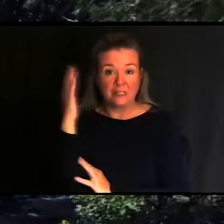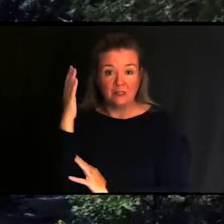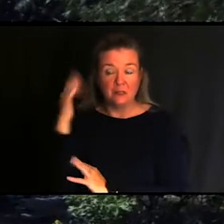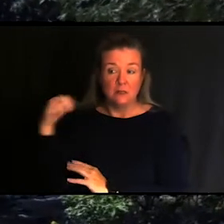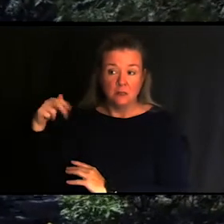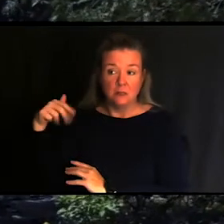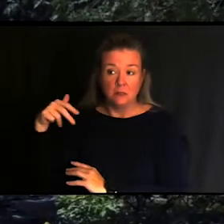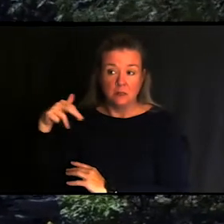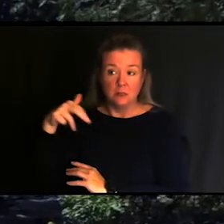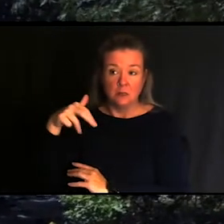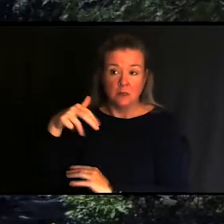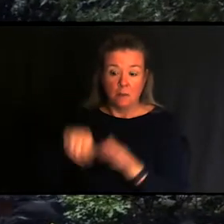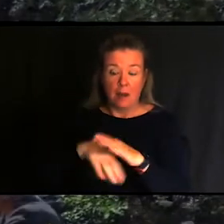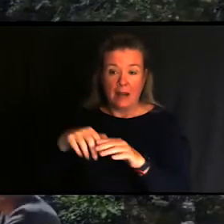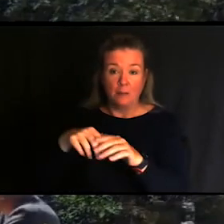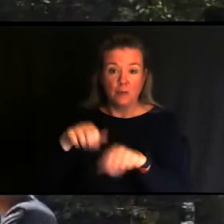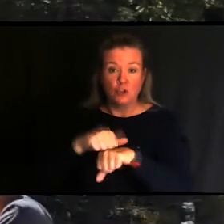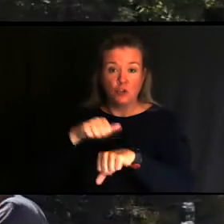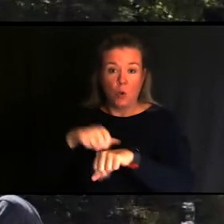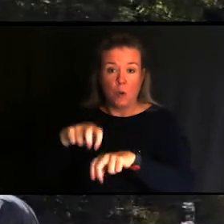transfer to help you into the water.